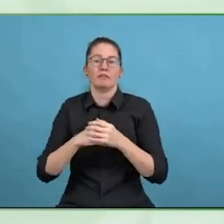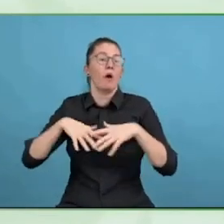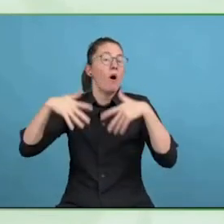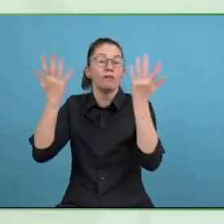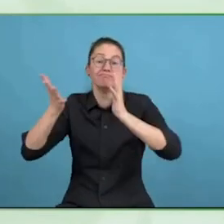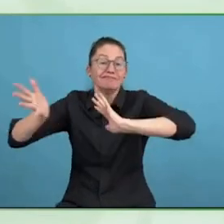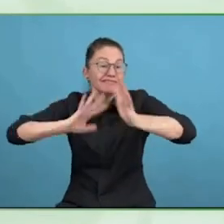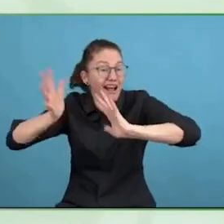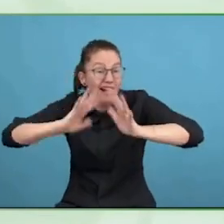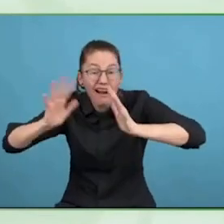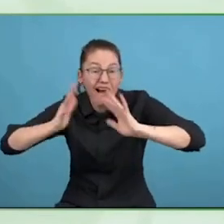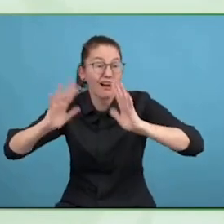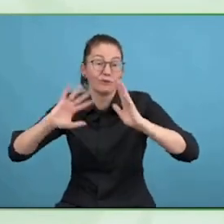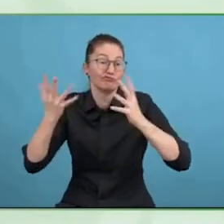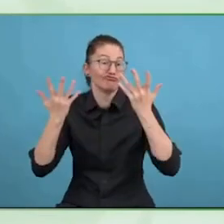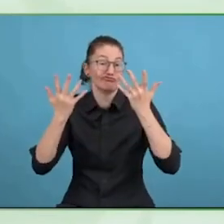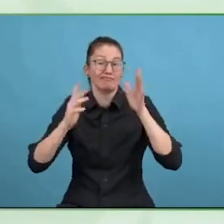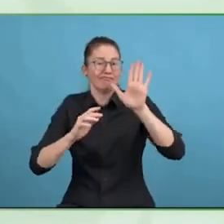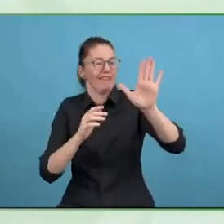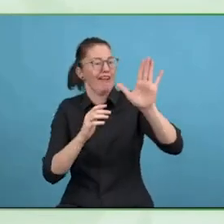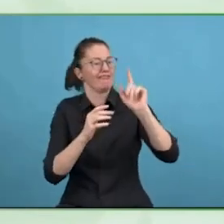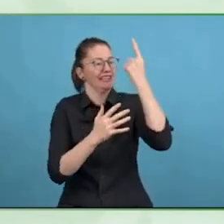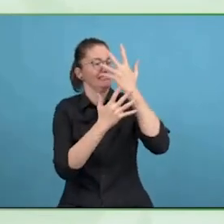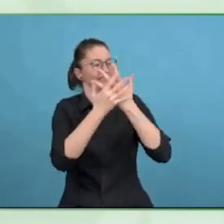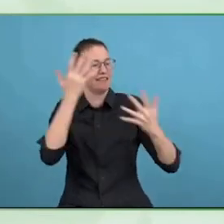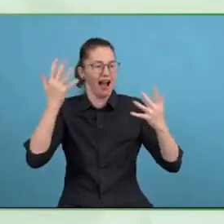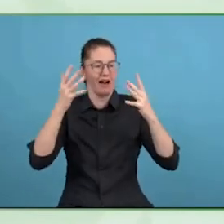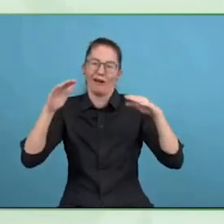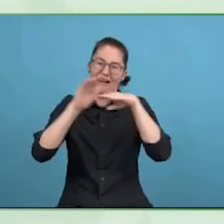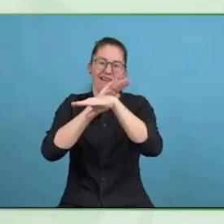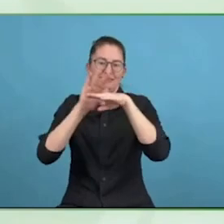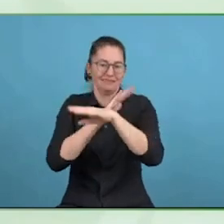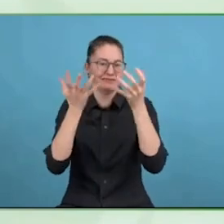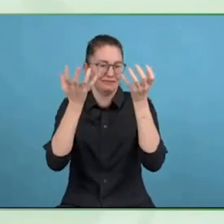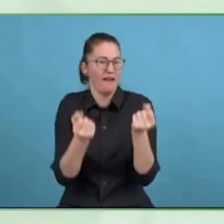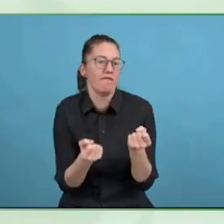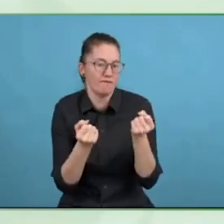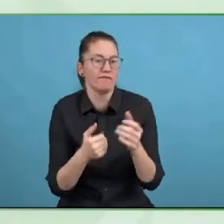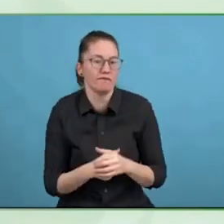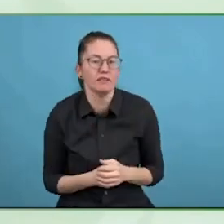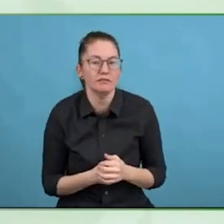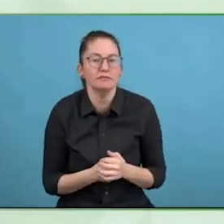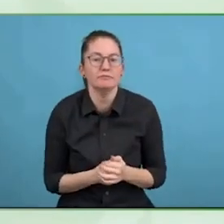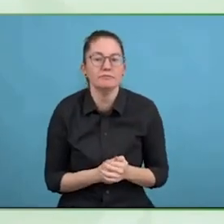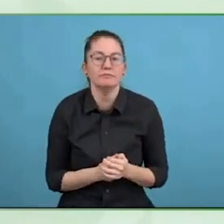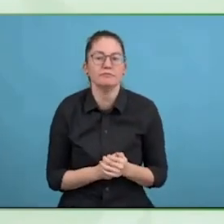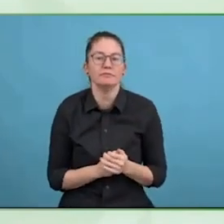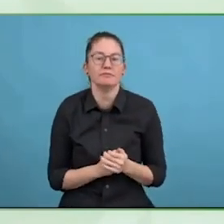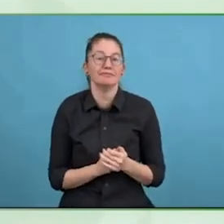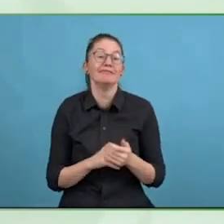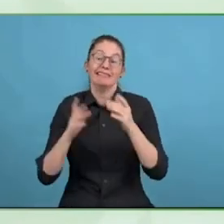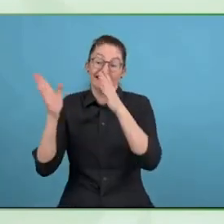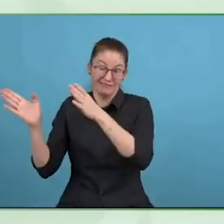And you have one minute, starting from now. I am really proud of the fact that we have built a strong, very